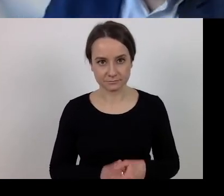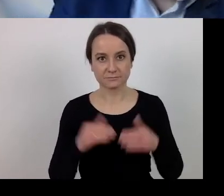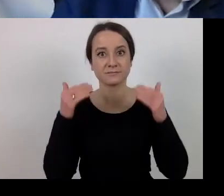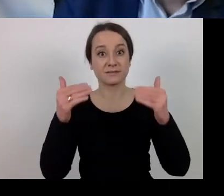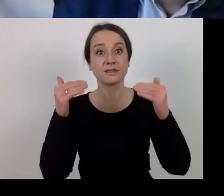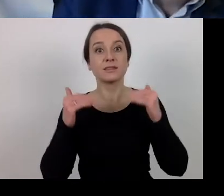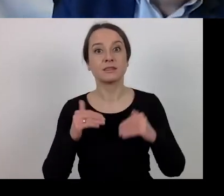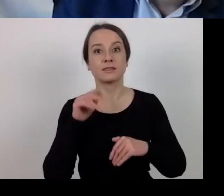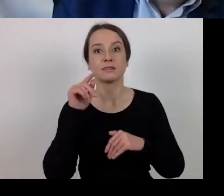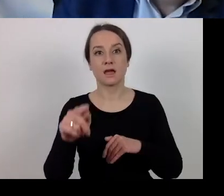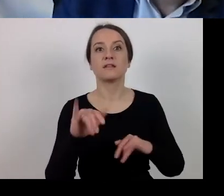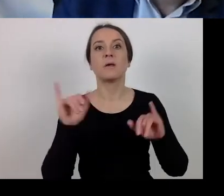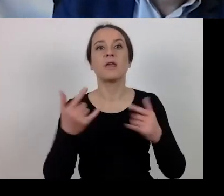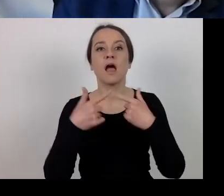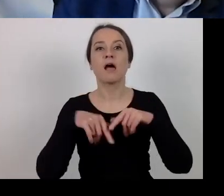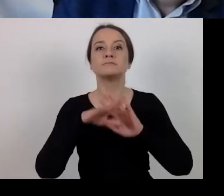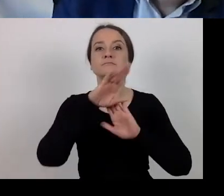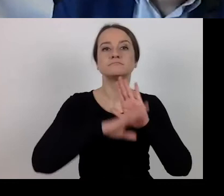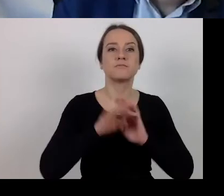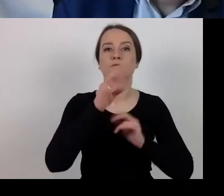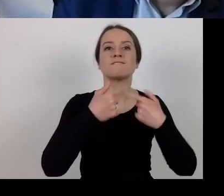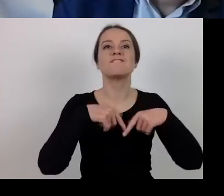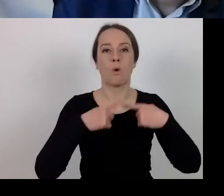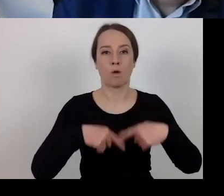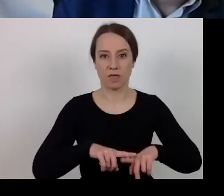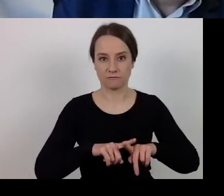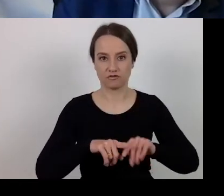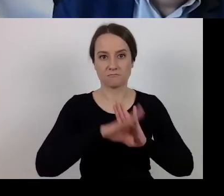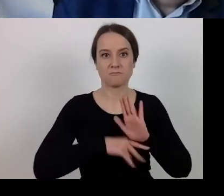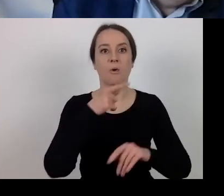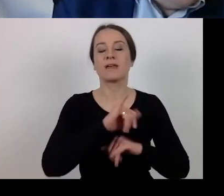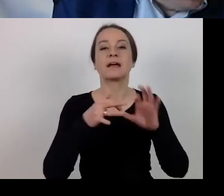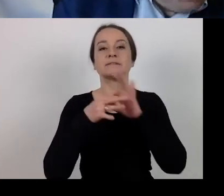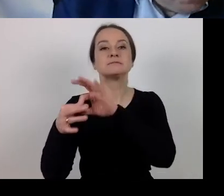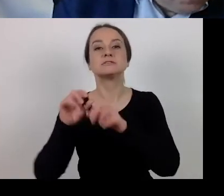supporting the implementation of operational programmes following the 2020 outbreak of COVID.